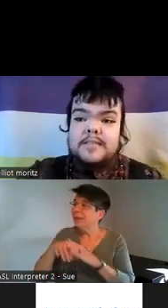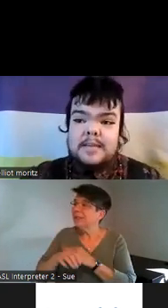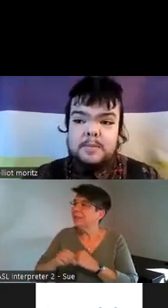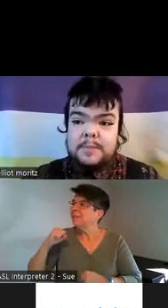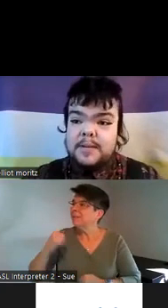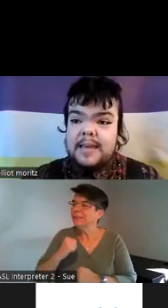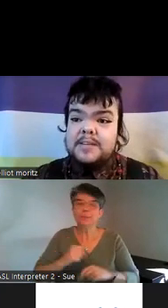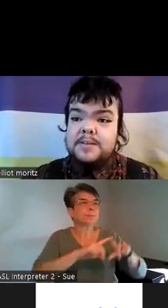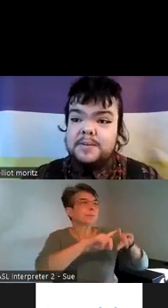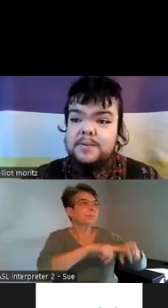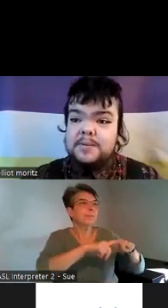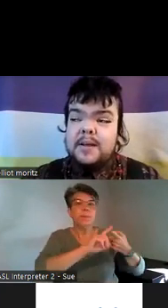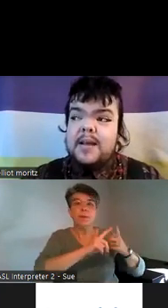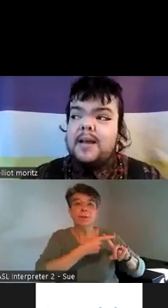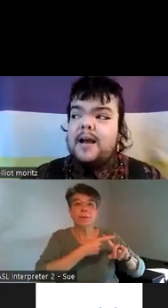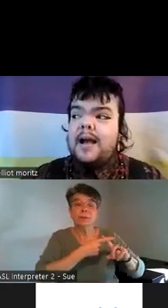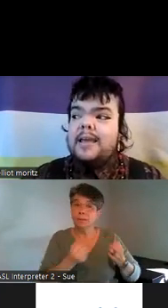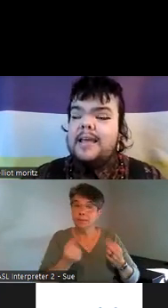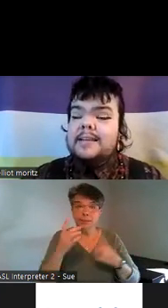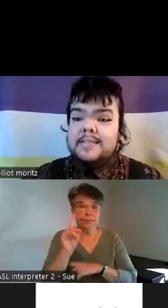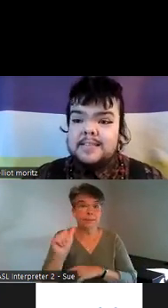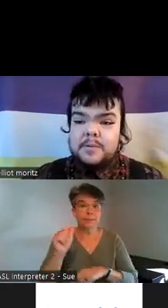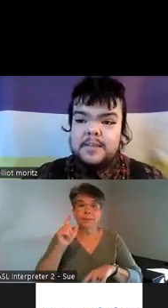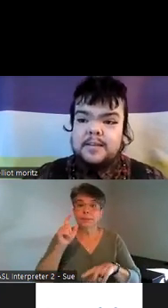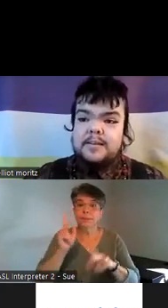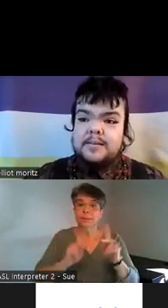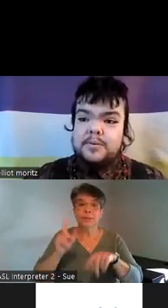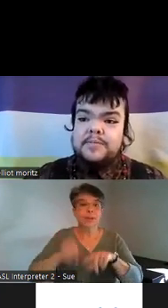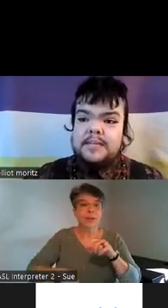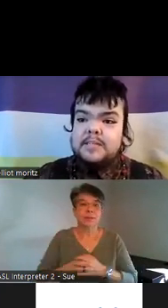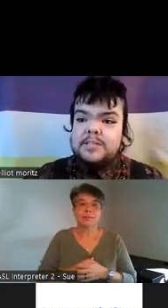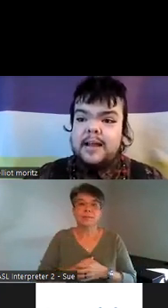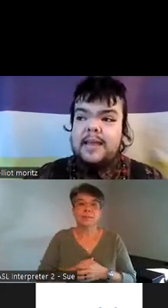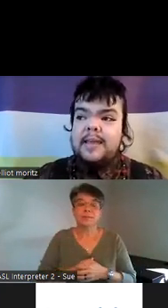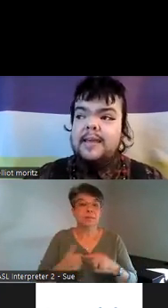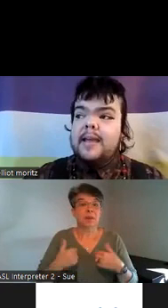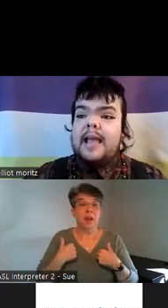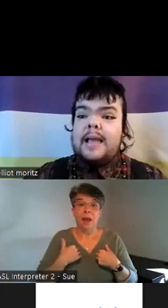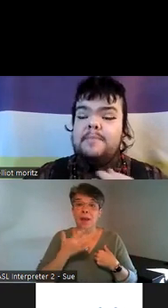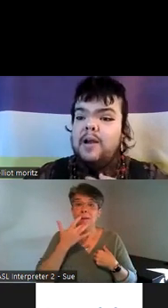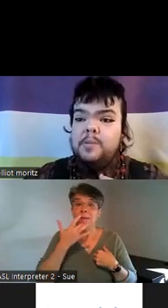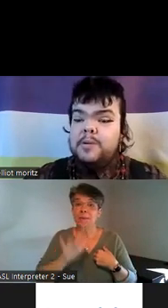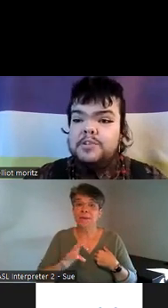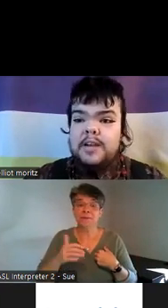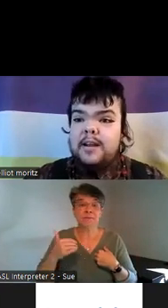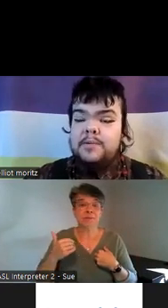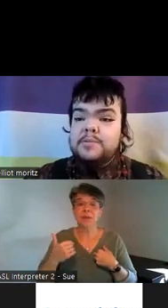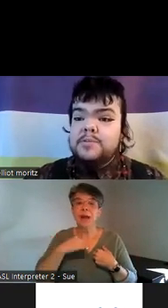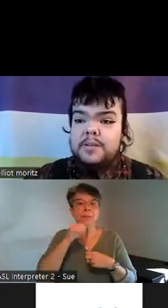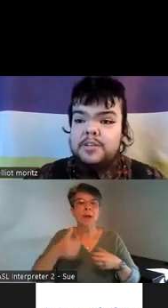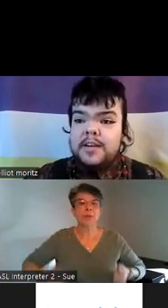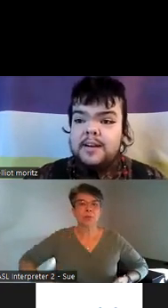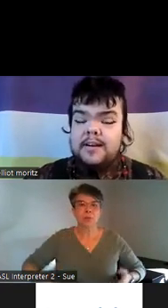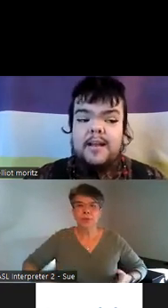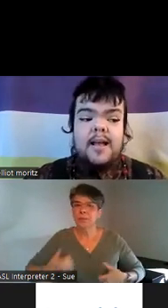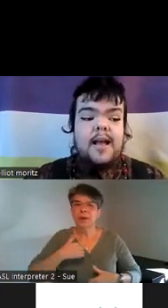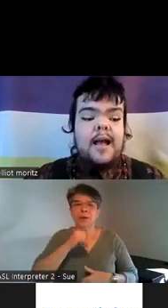disabled people can't do I exist within privilege I am not in a wheelchair I don't use a wheelchair